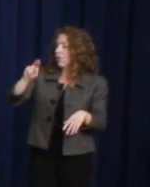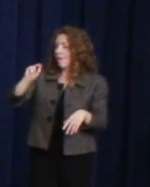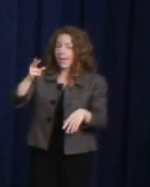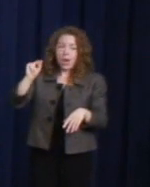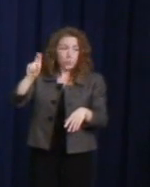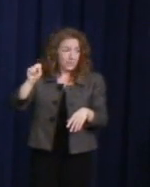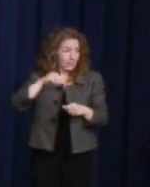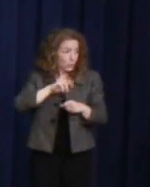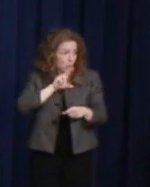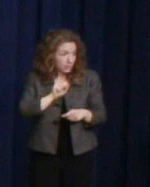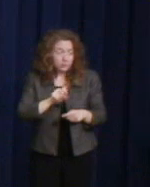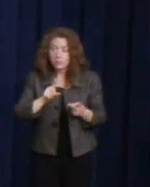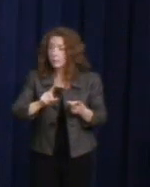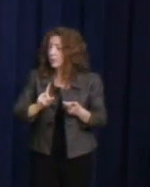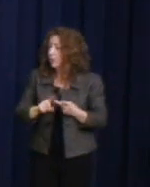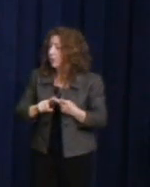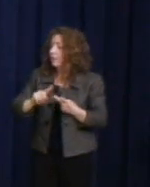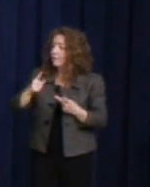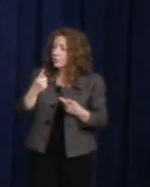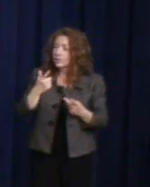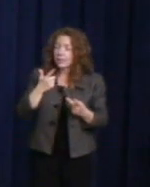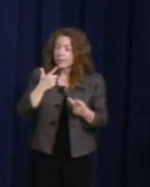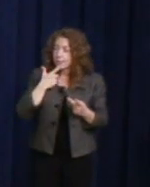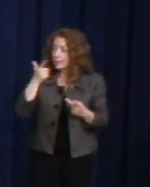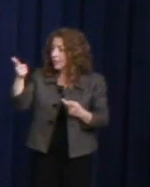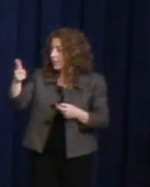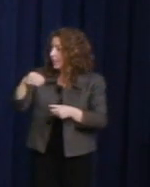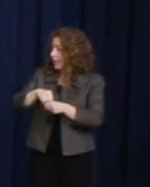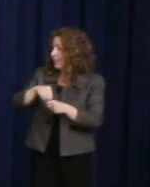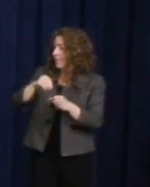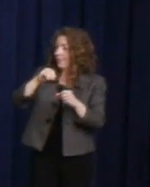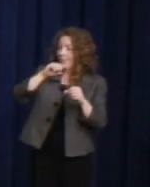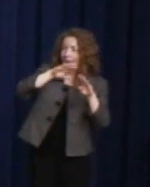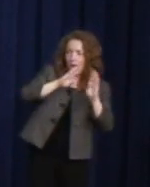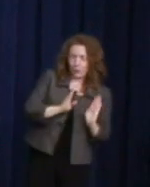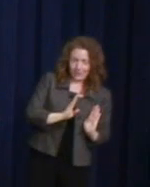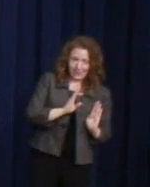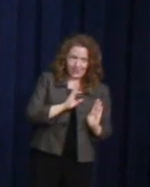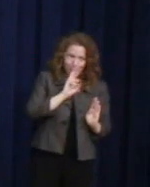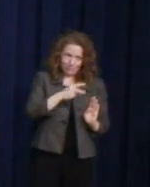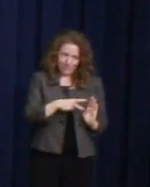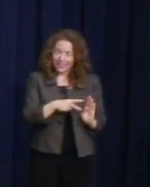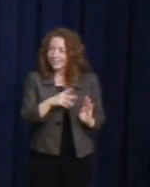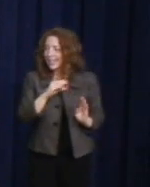Whether it be the first lesbian in the House of Representatives and in the Senate.